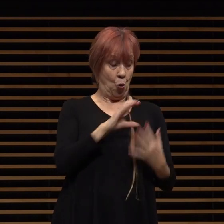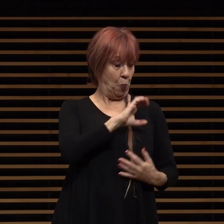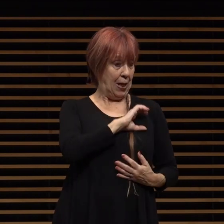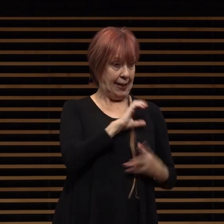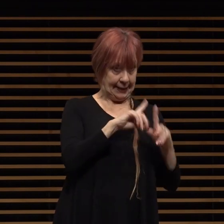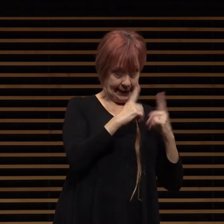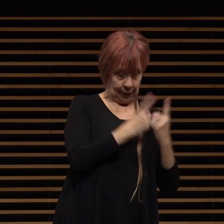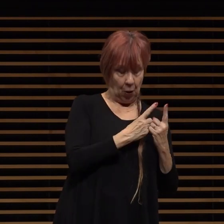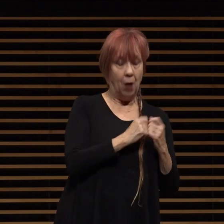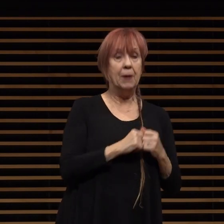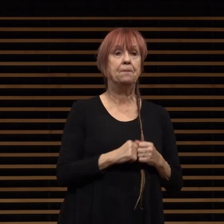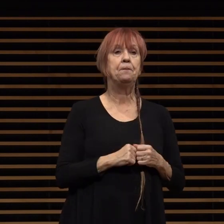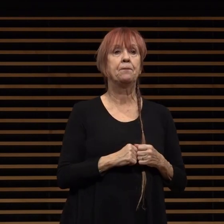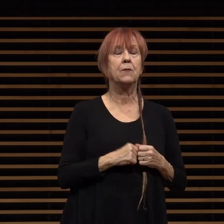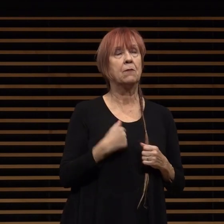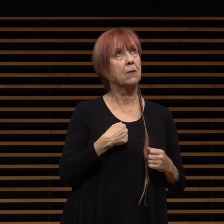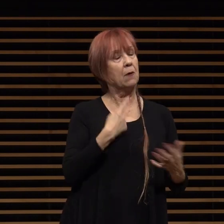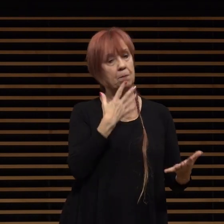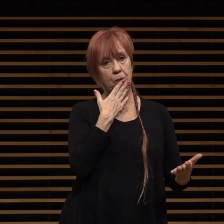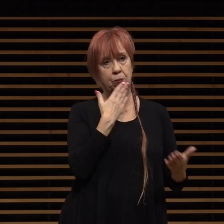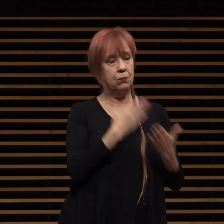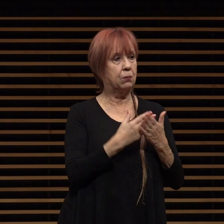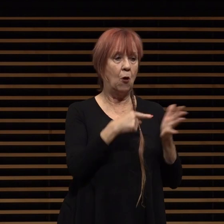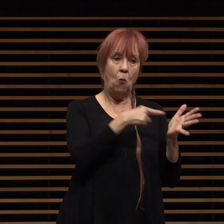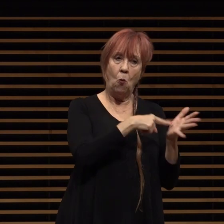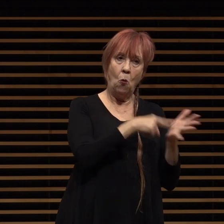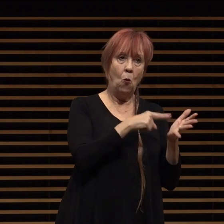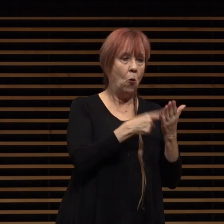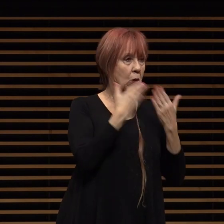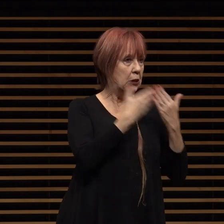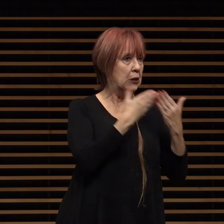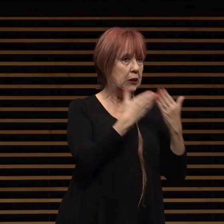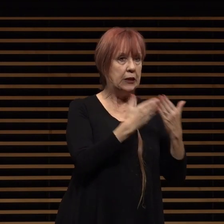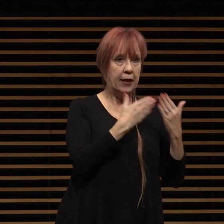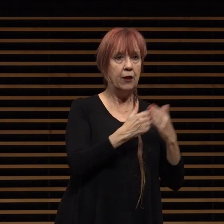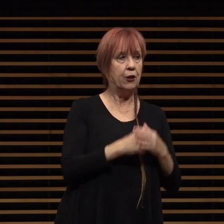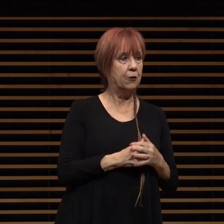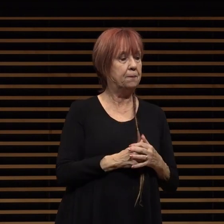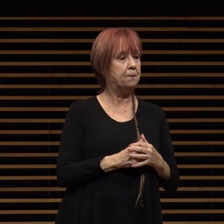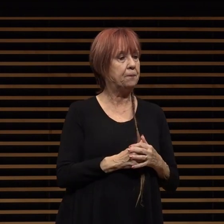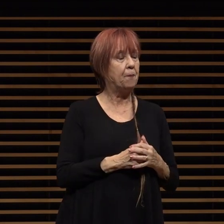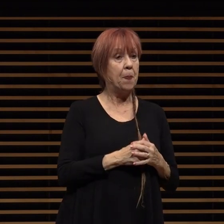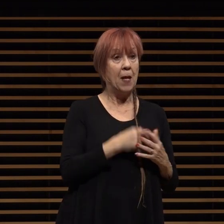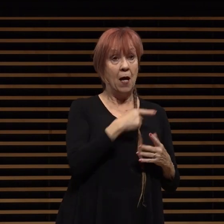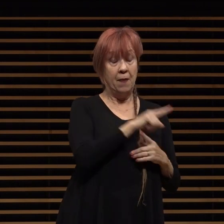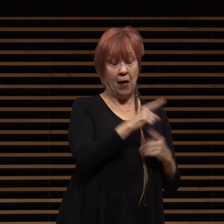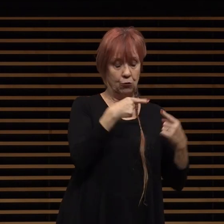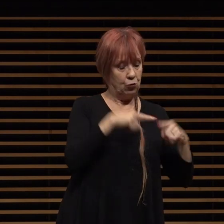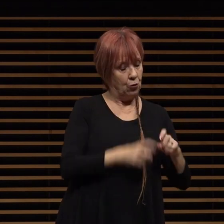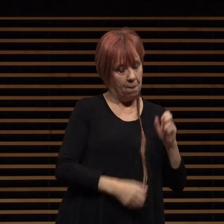we owed we owe a debt of gratitude to the pasadena fire and police